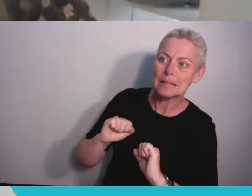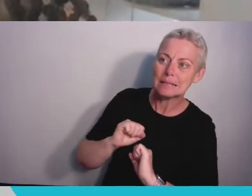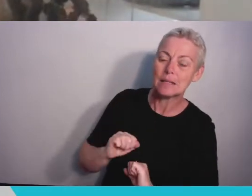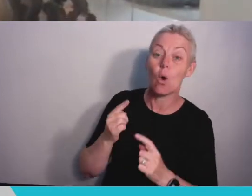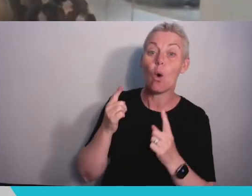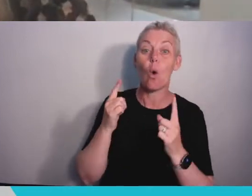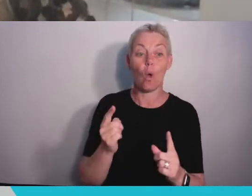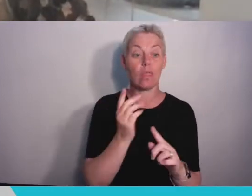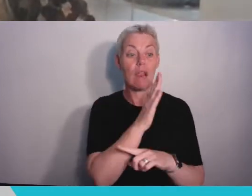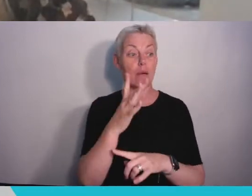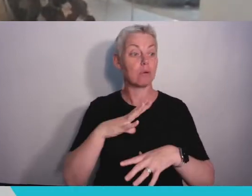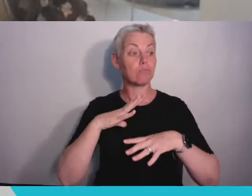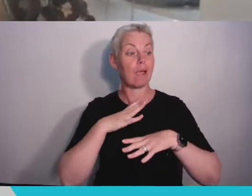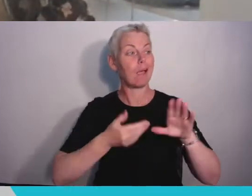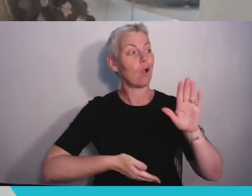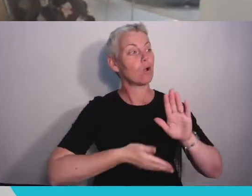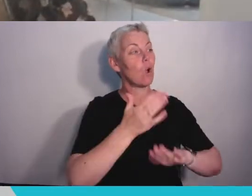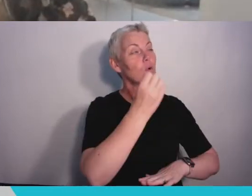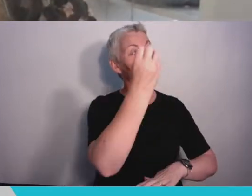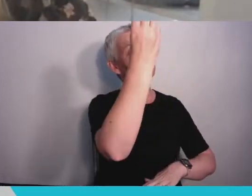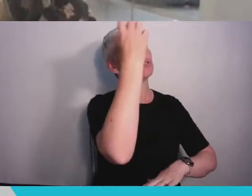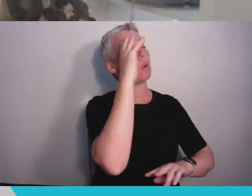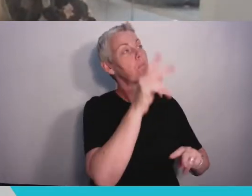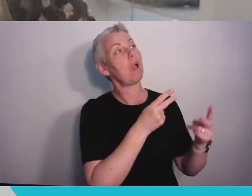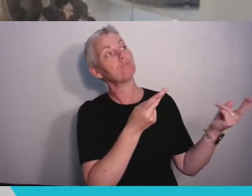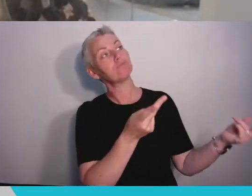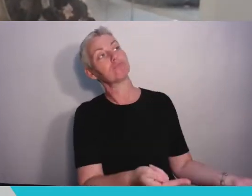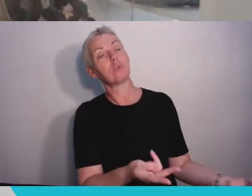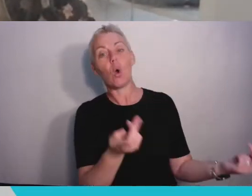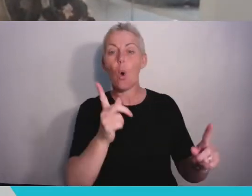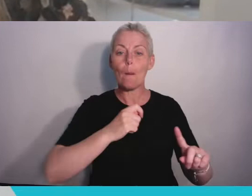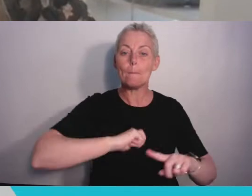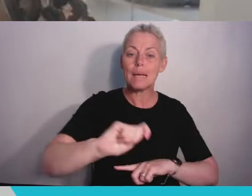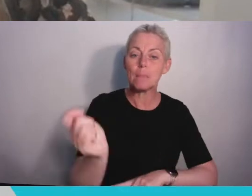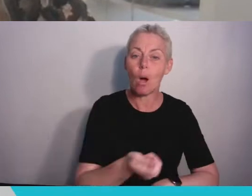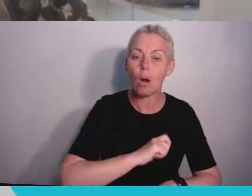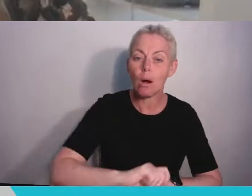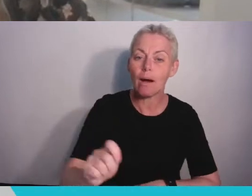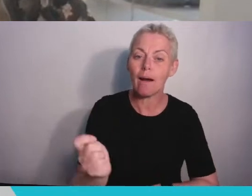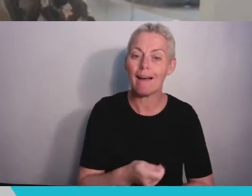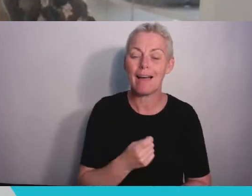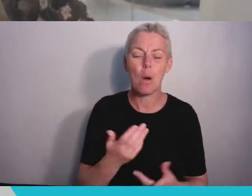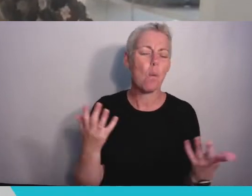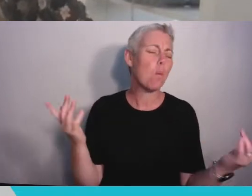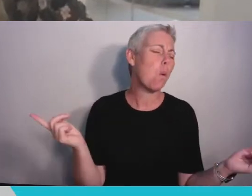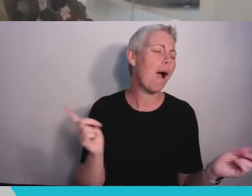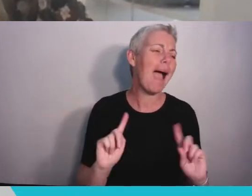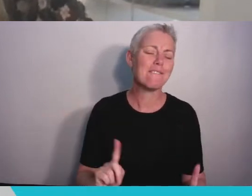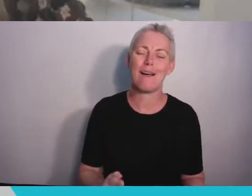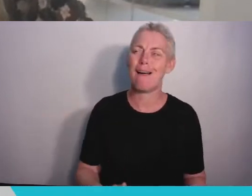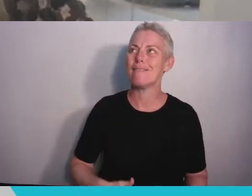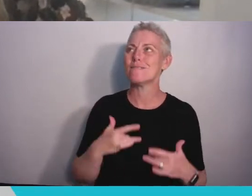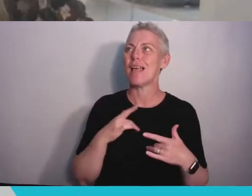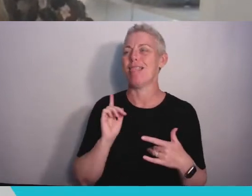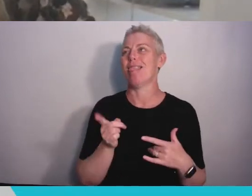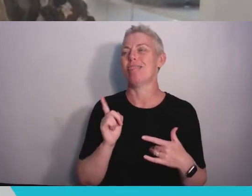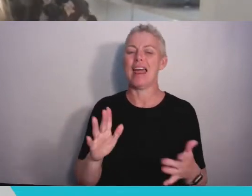to play ping pong in MVB. Whatever it was that triggers that happy feeling for you, I want you to hold on to that.